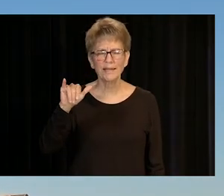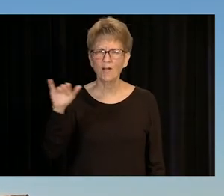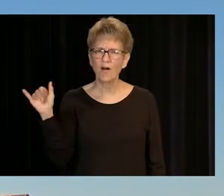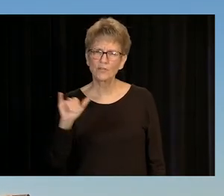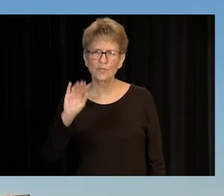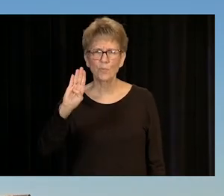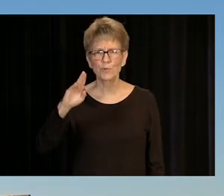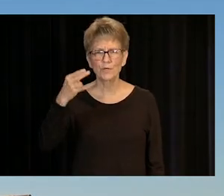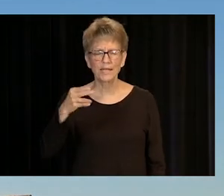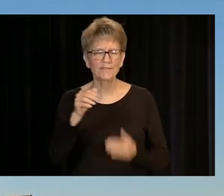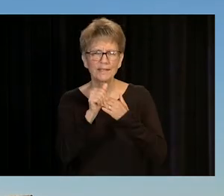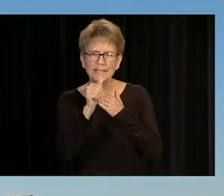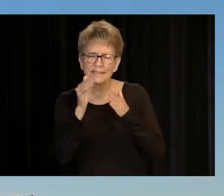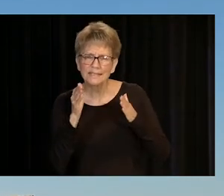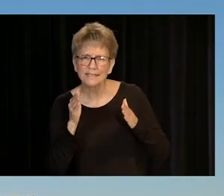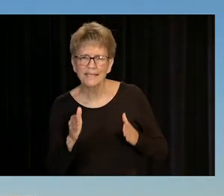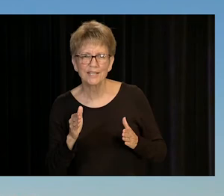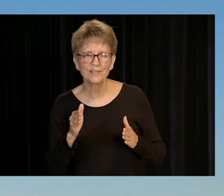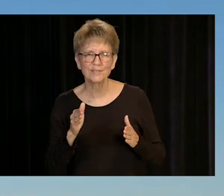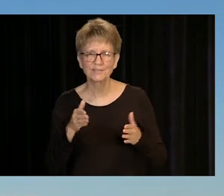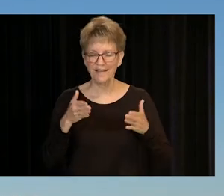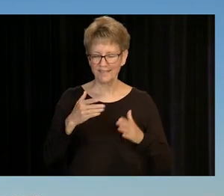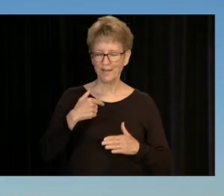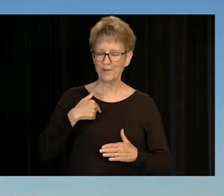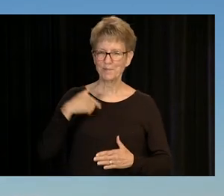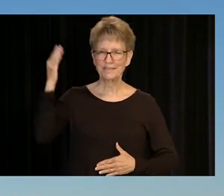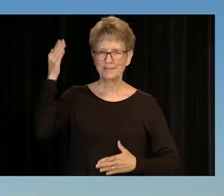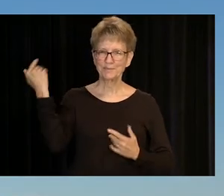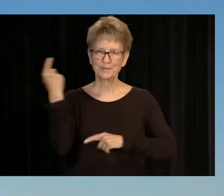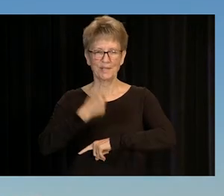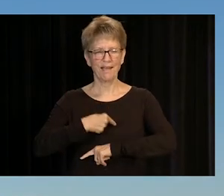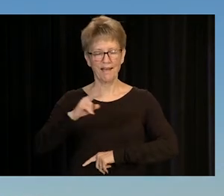FOR INVITING ME TO SPEAK TODAY. I'M HONORED TO DO SO.